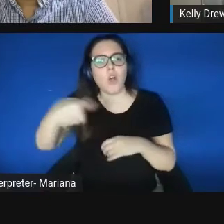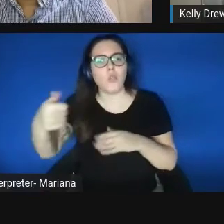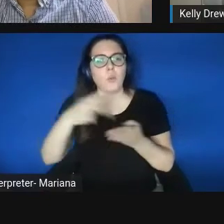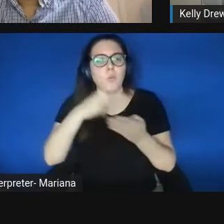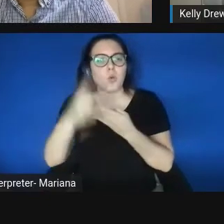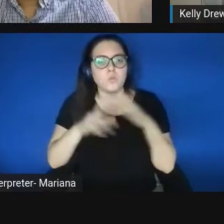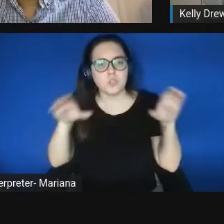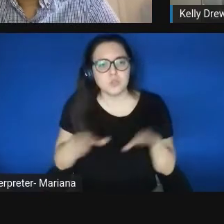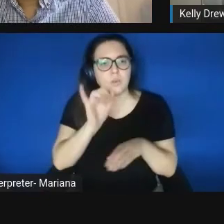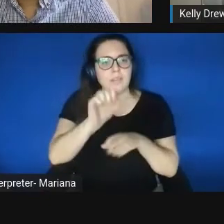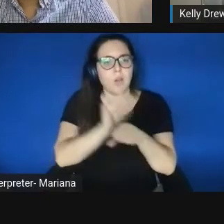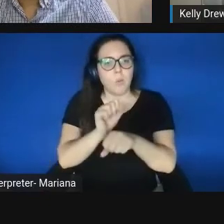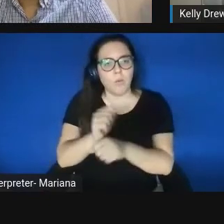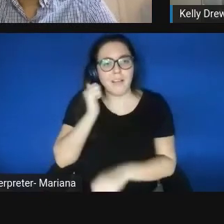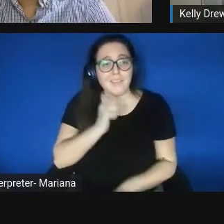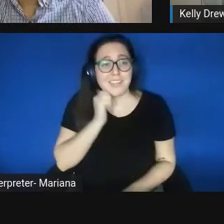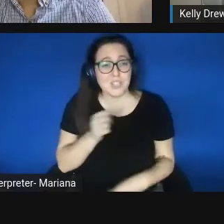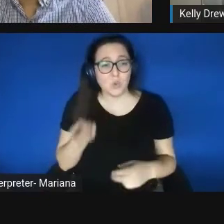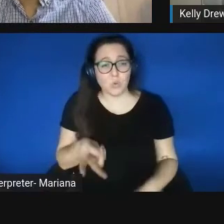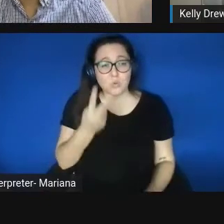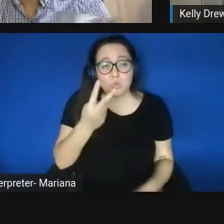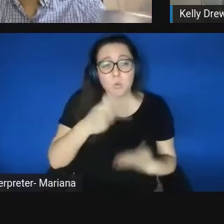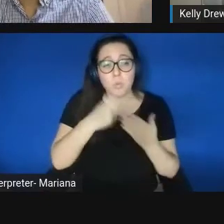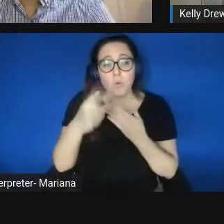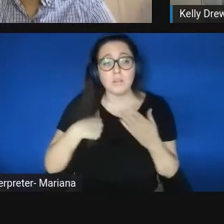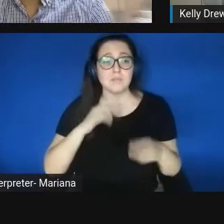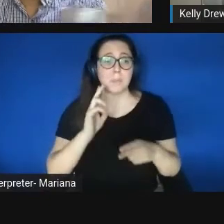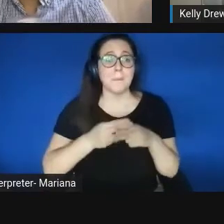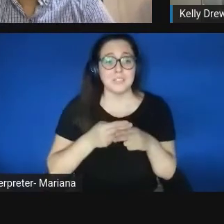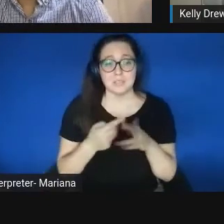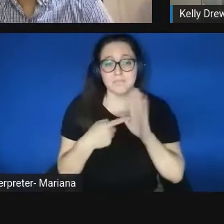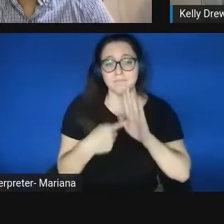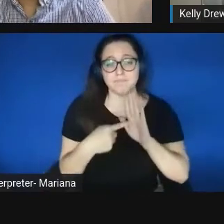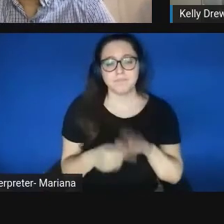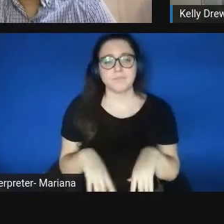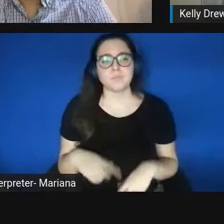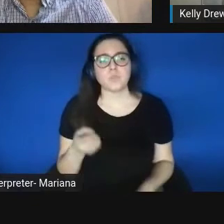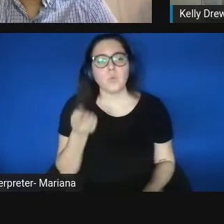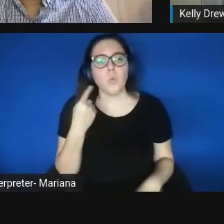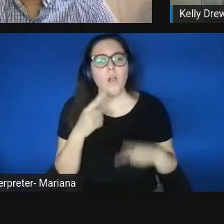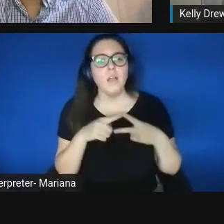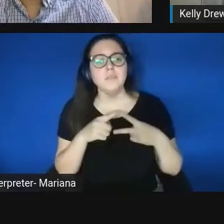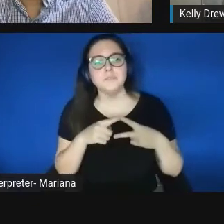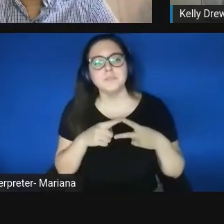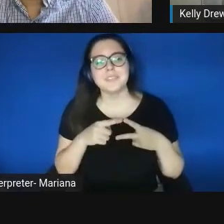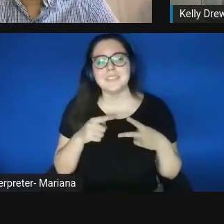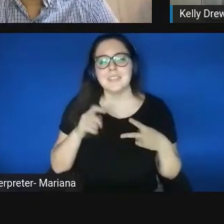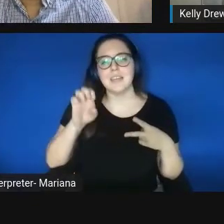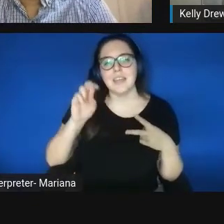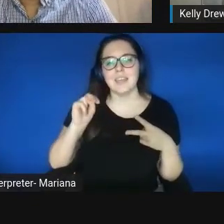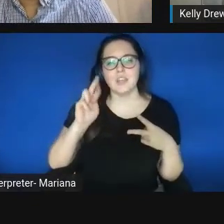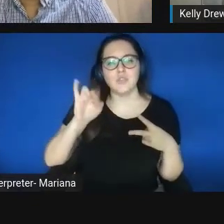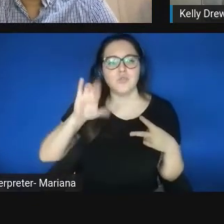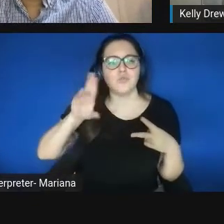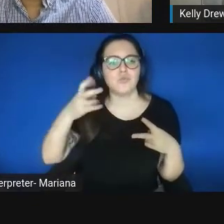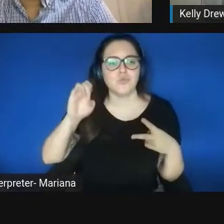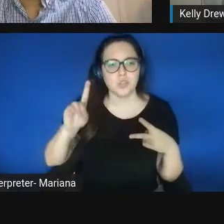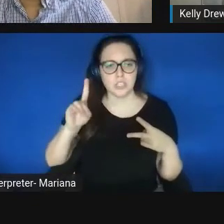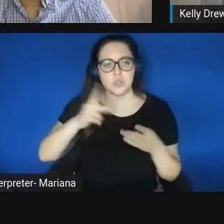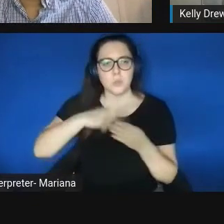And so two programs that I'll mention, for example, one is the EnRICH program, which is led by Dr. Almesha Campbell